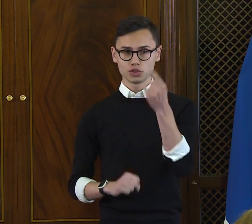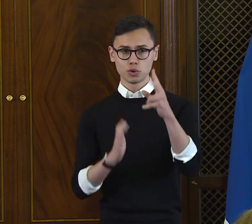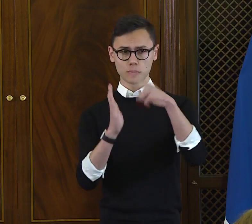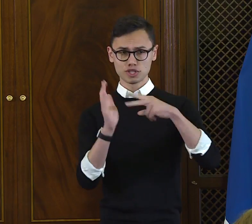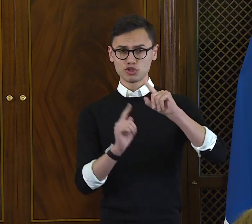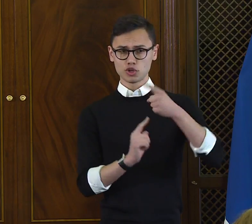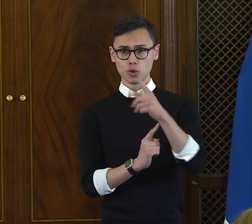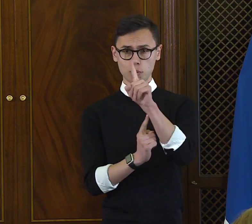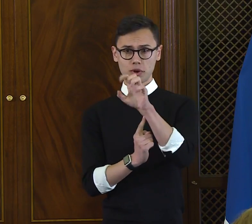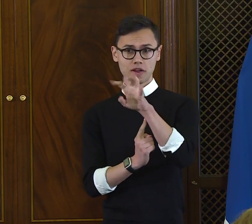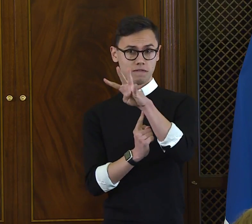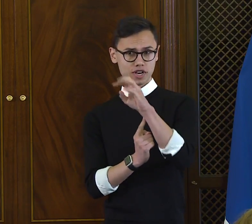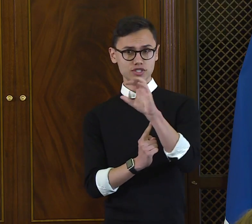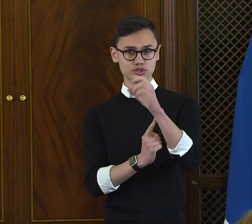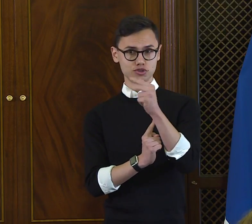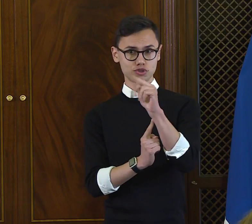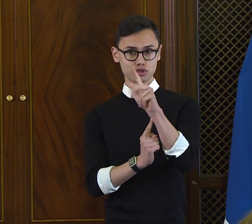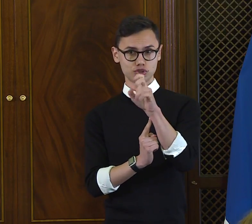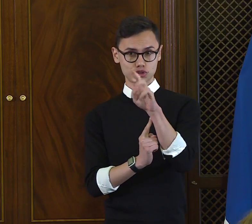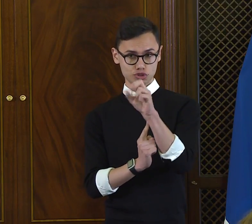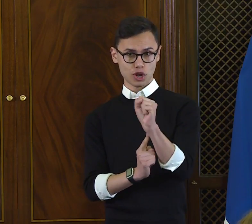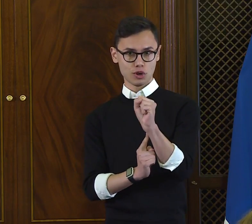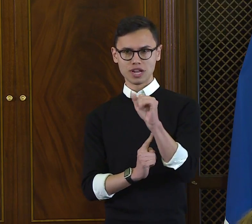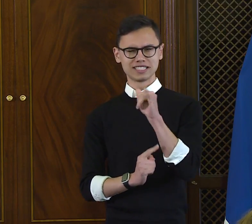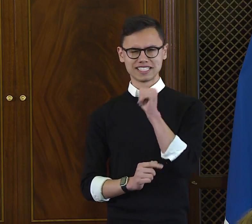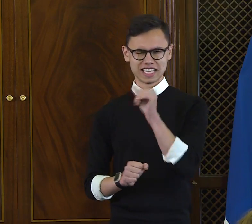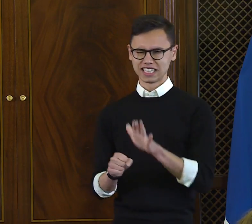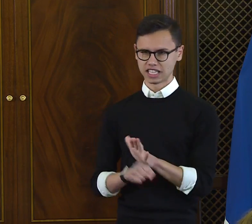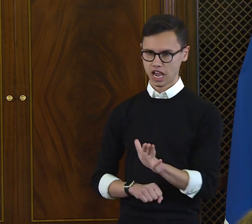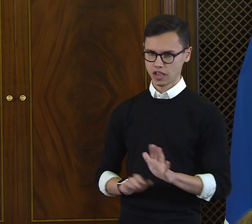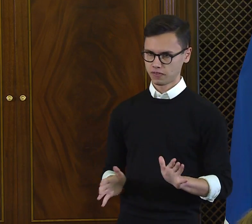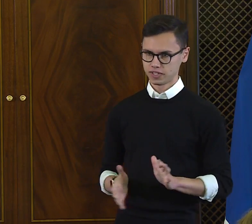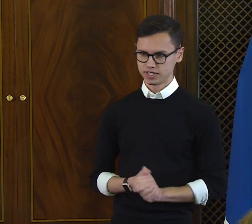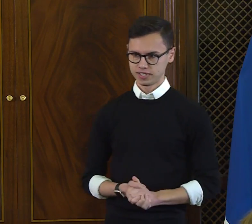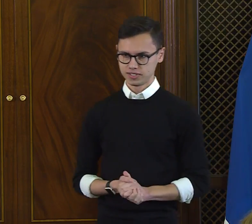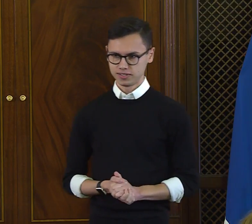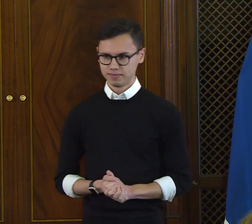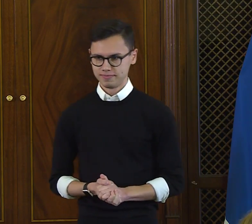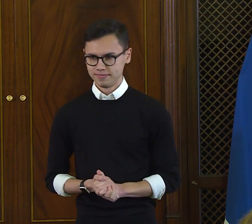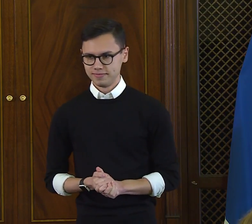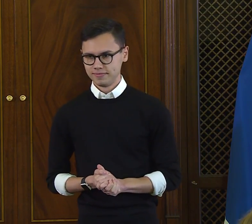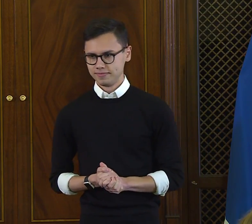that when you read only 140 characters, that's not enough.